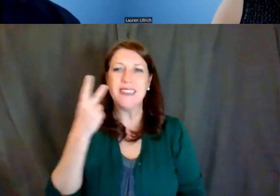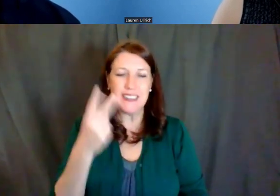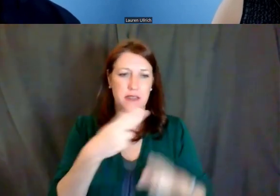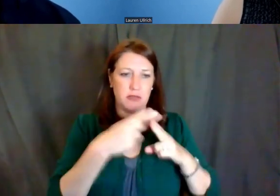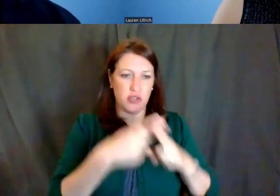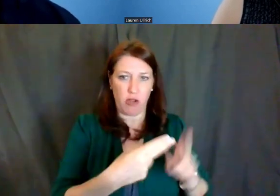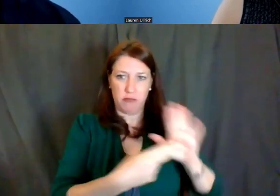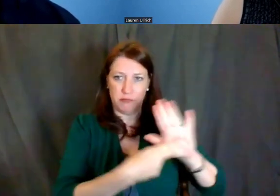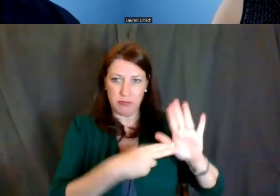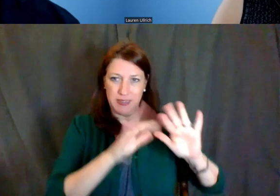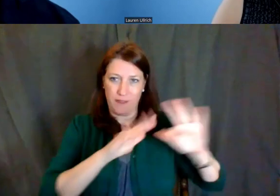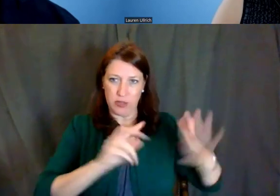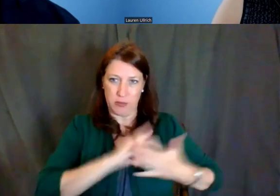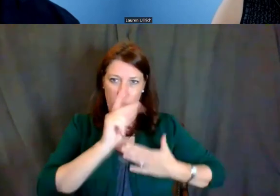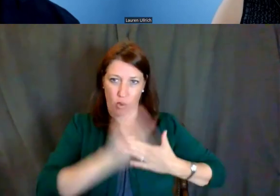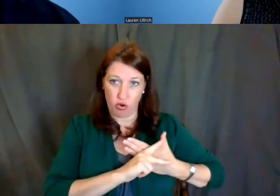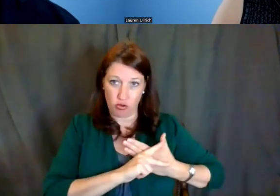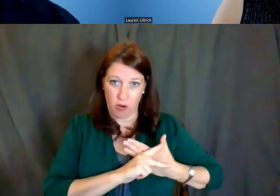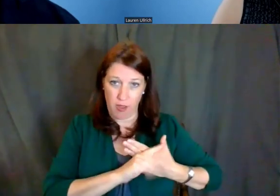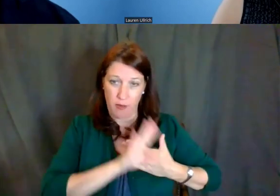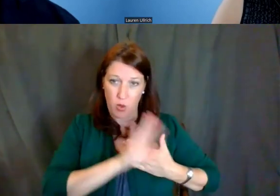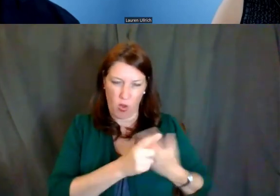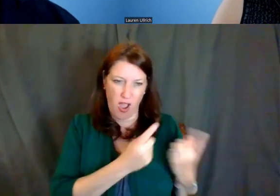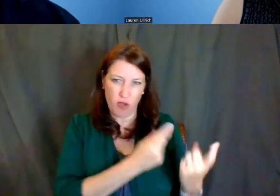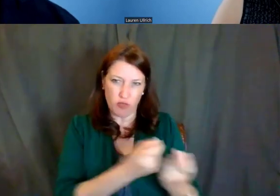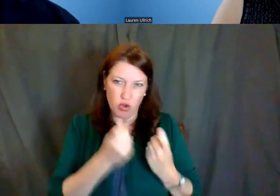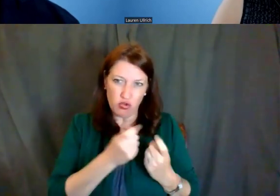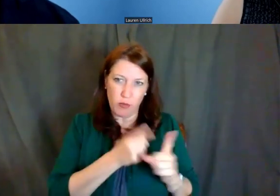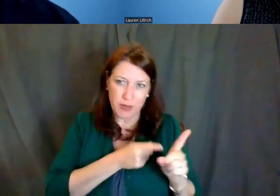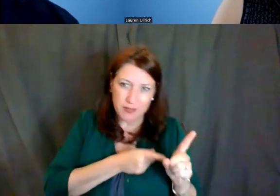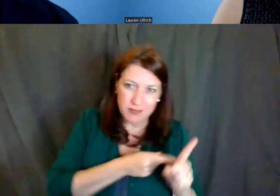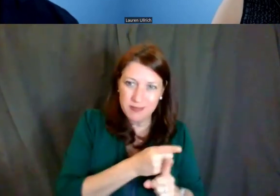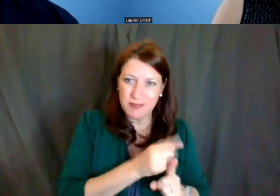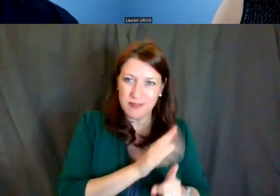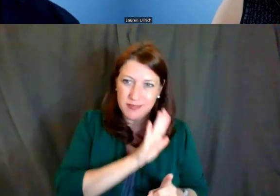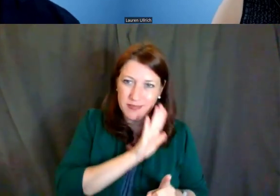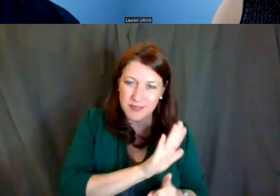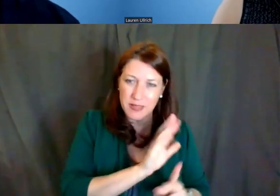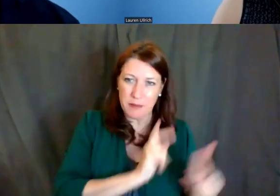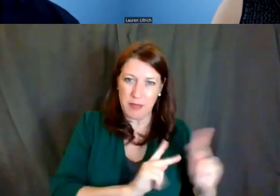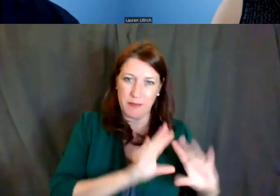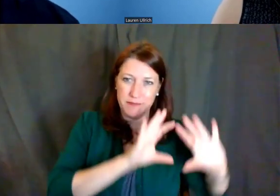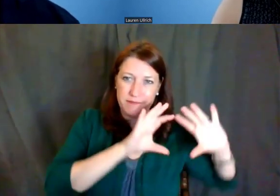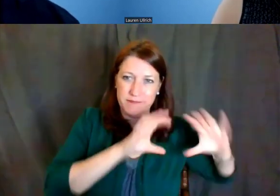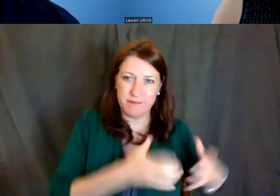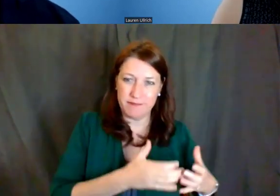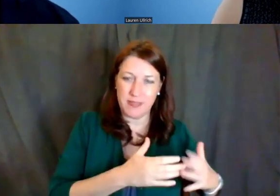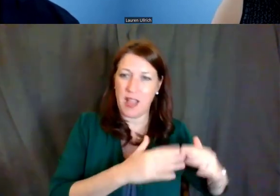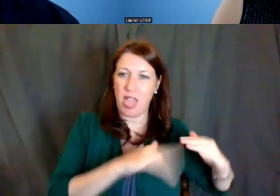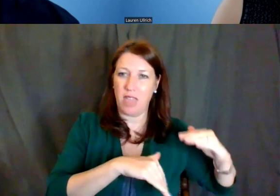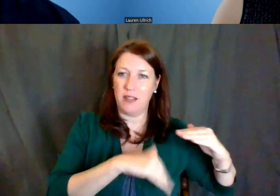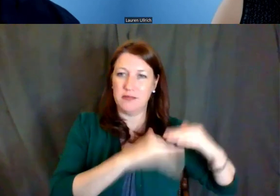we are really interested in the recruitment of those individuals from underrepresented backgrounds.